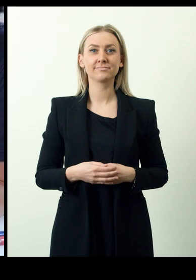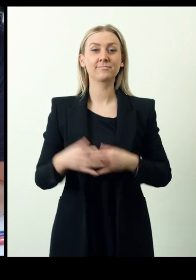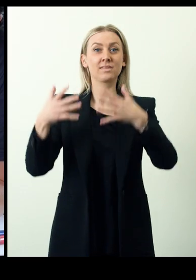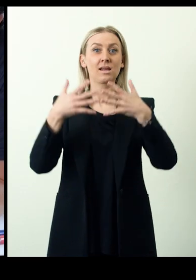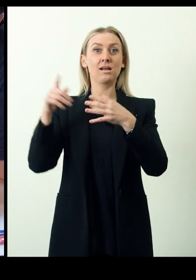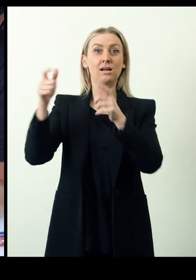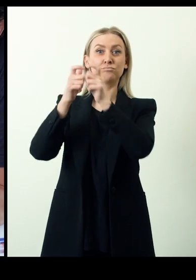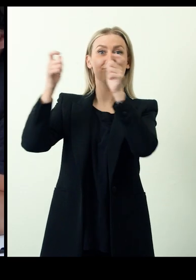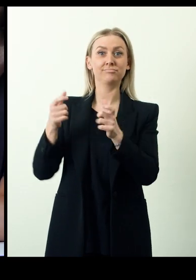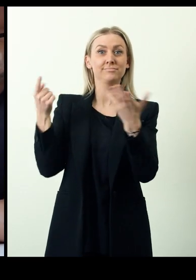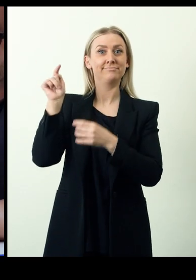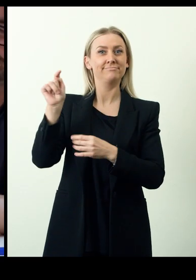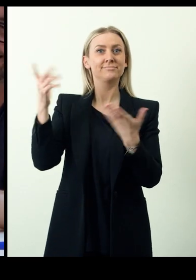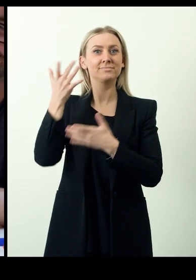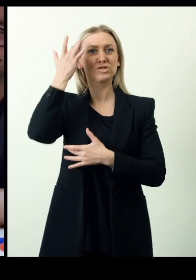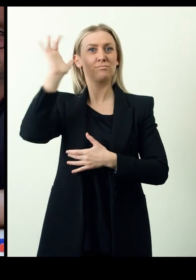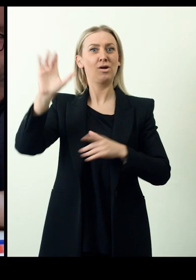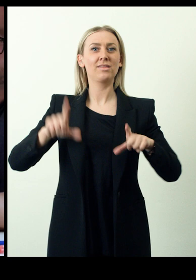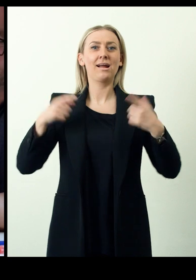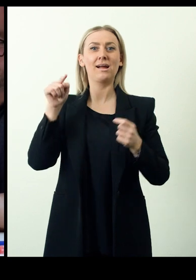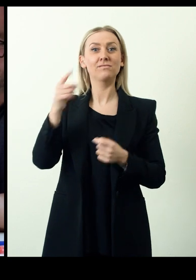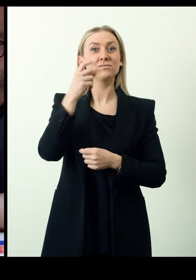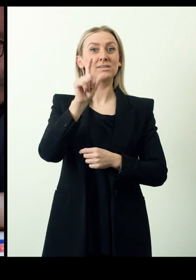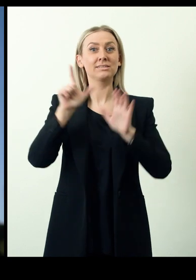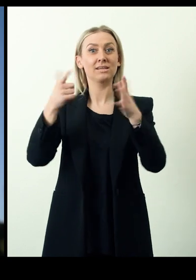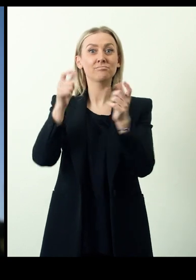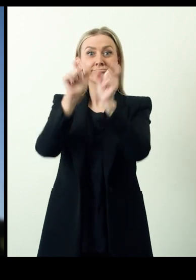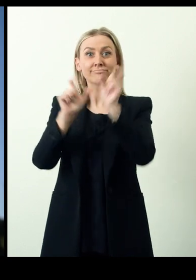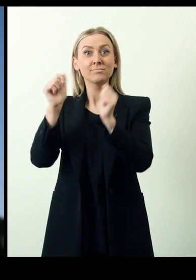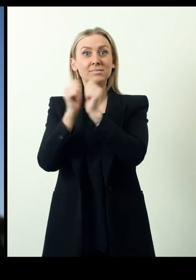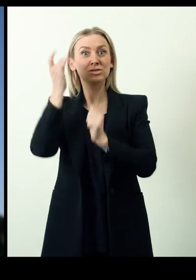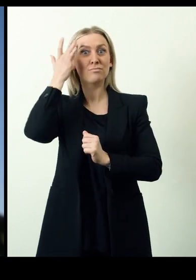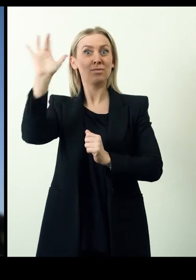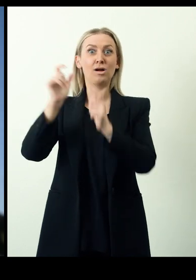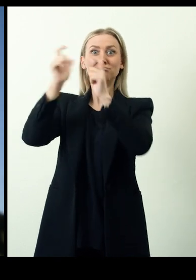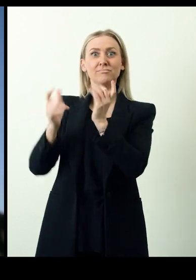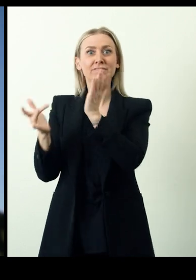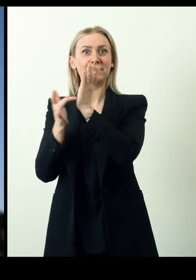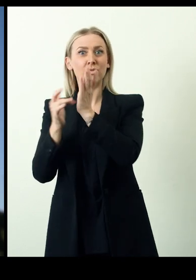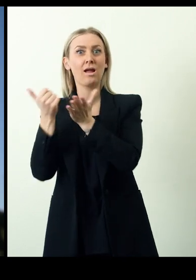US-based Living Arrangements For The Developmentally Disabled introduced Smart Living in 2017, which combines